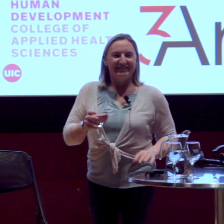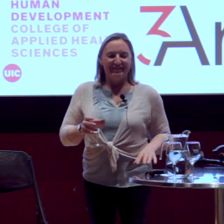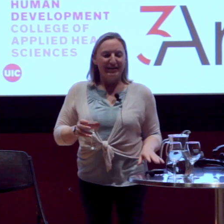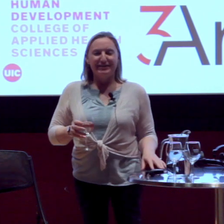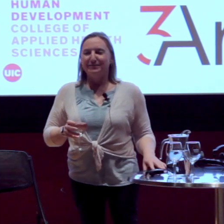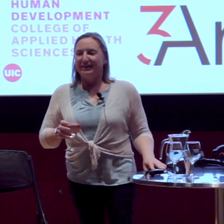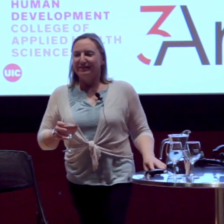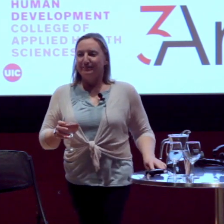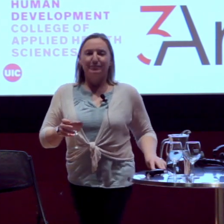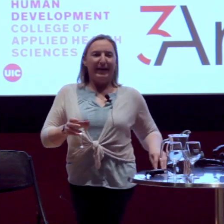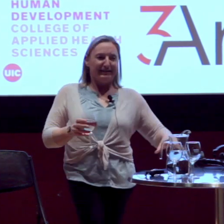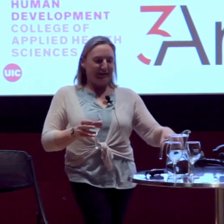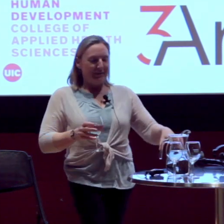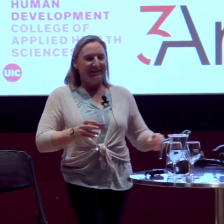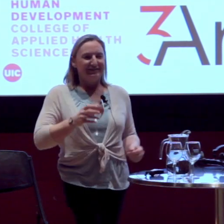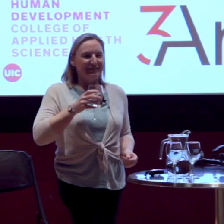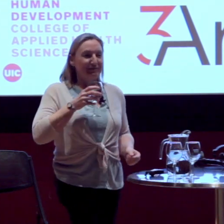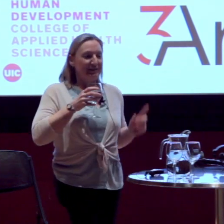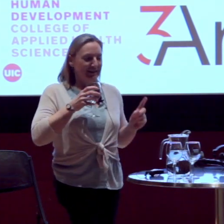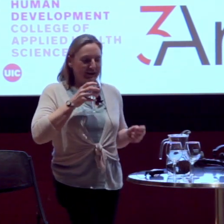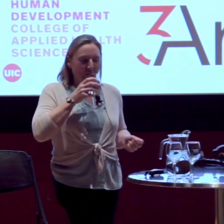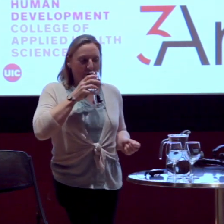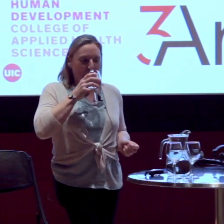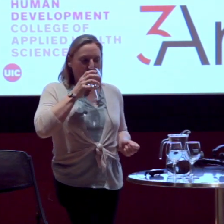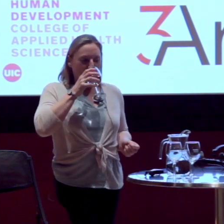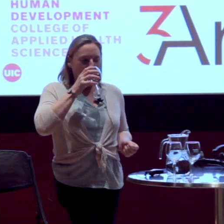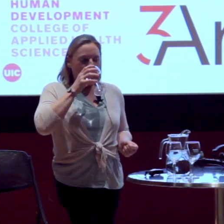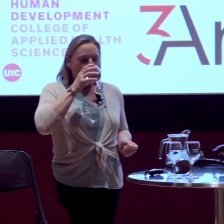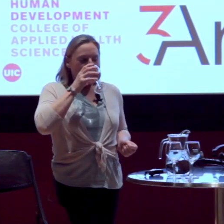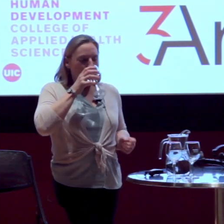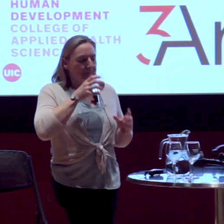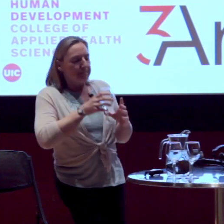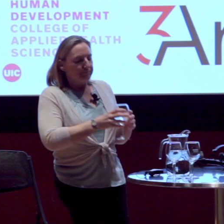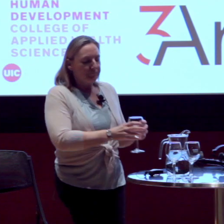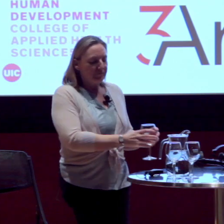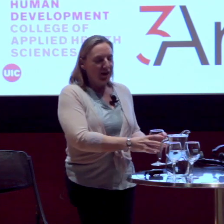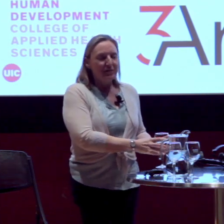At UIC, we'd have, like, plastic bottles, if you're lucky.